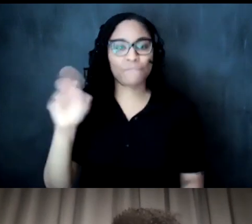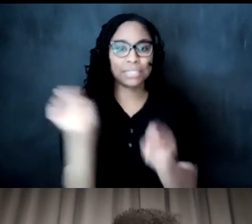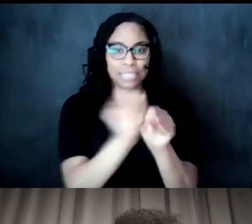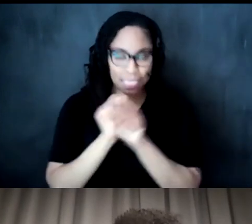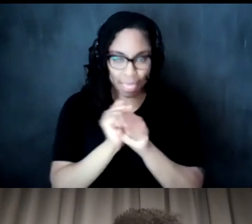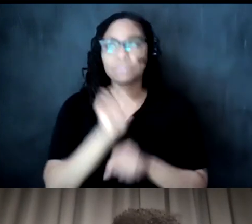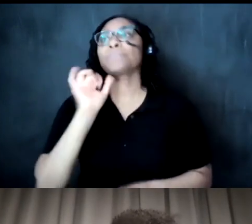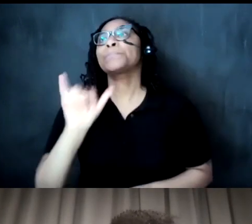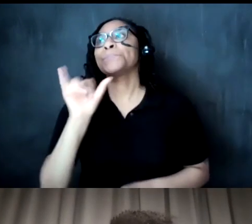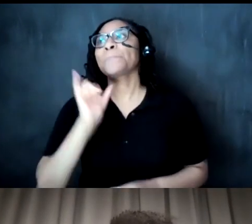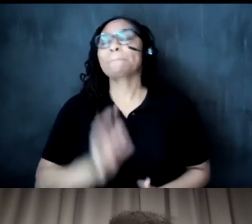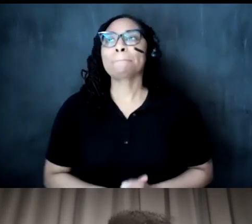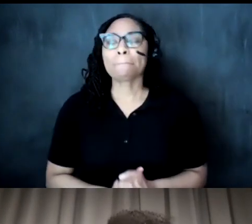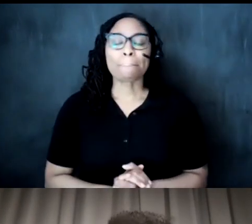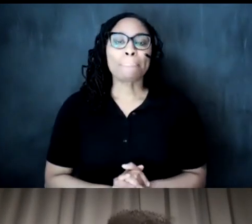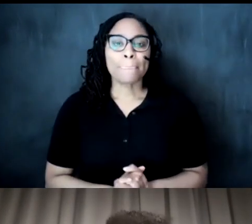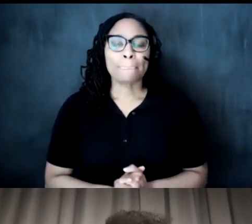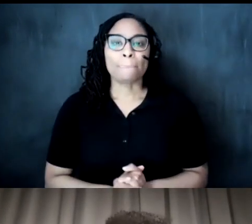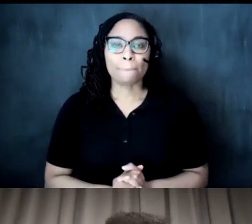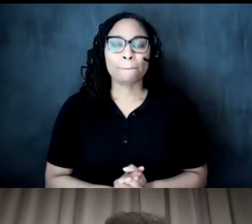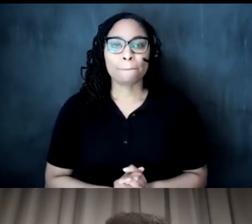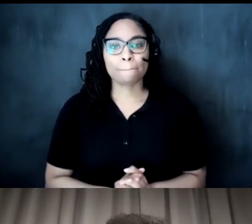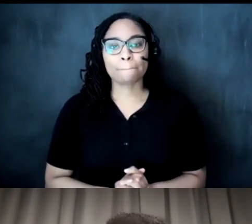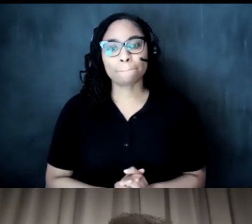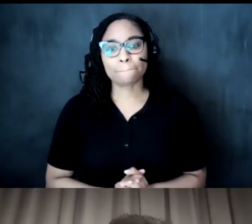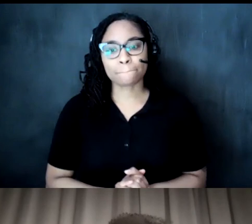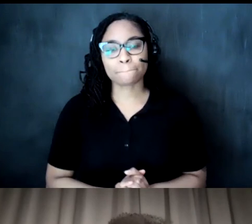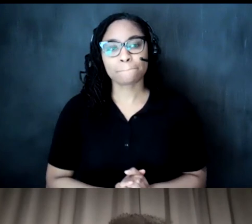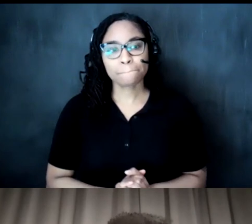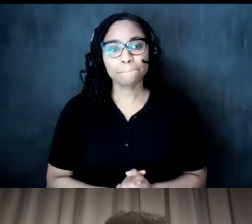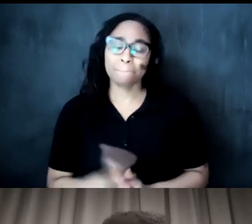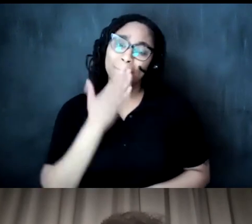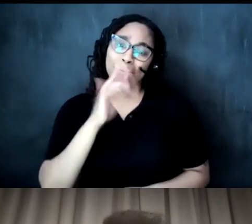yeah so i i think that that's a great that's a great question so one